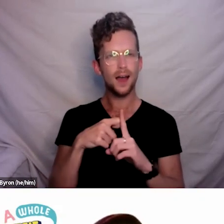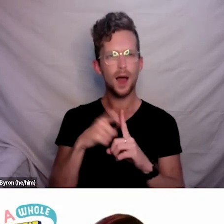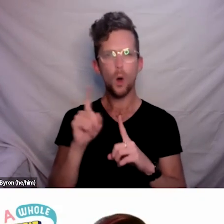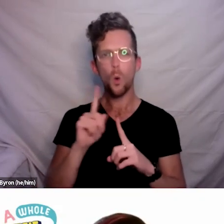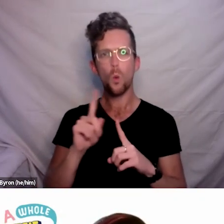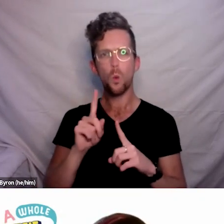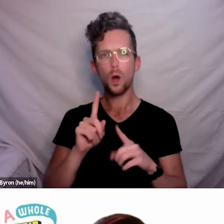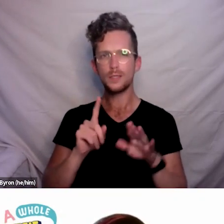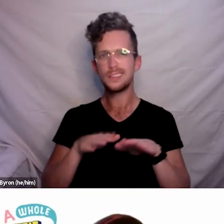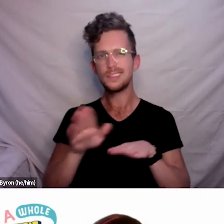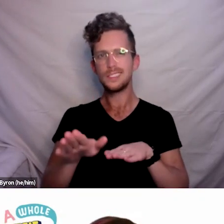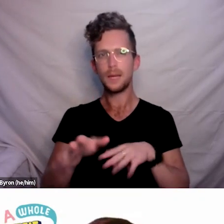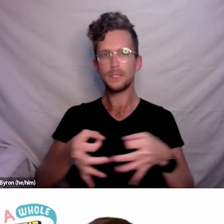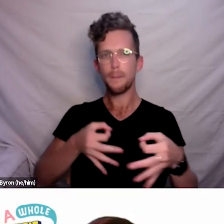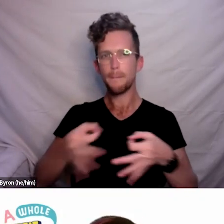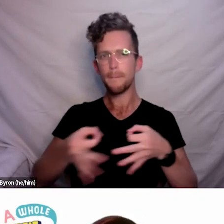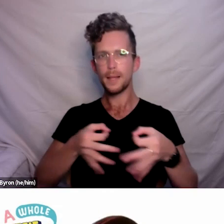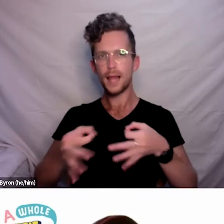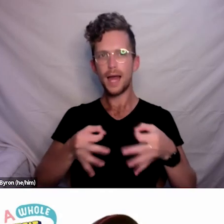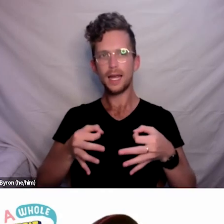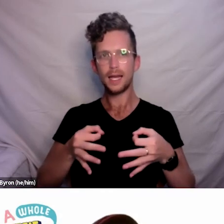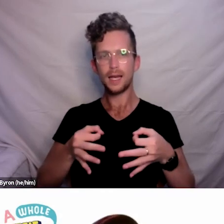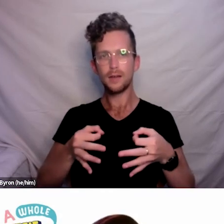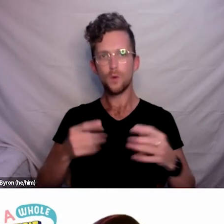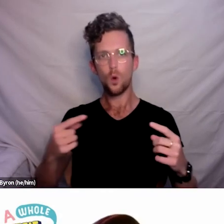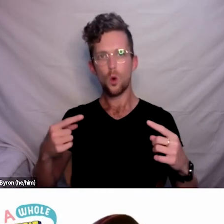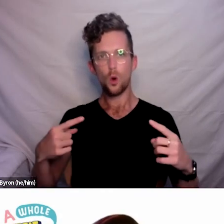for this year for a cross-government response to climate change